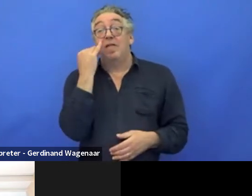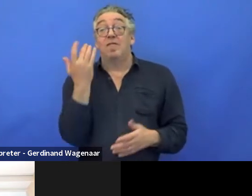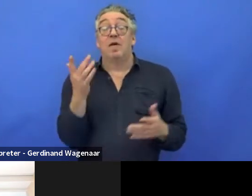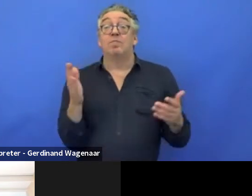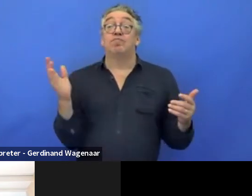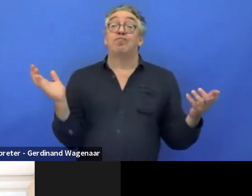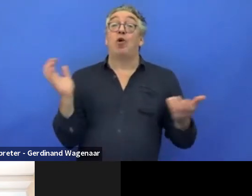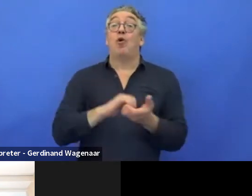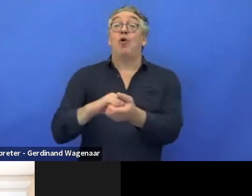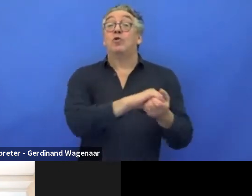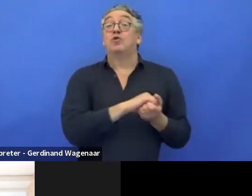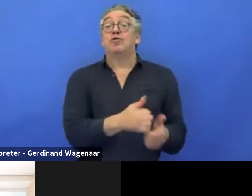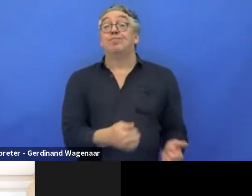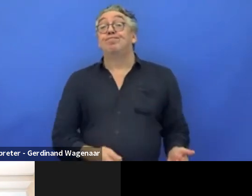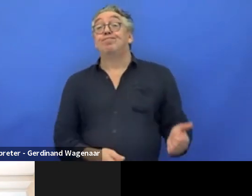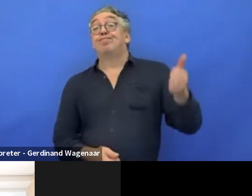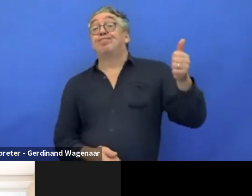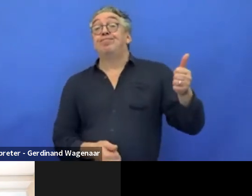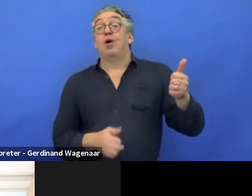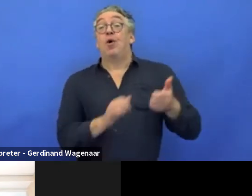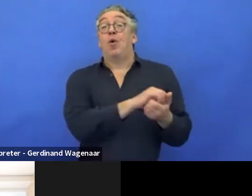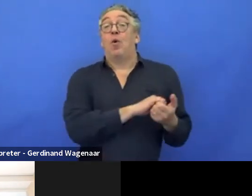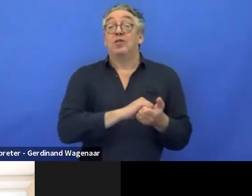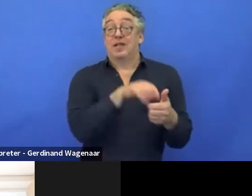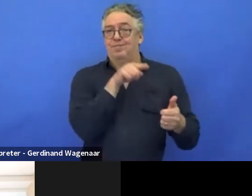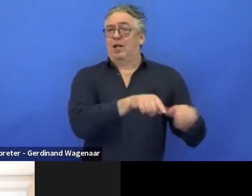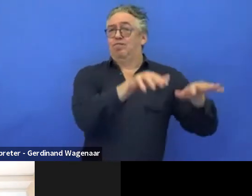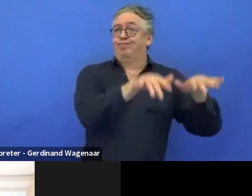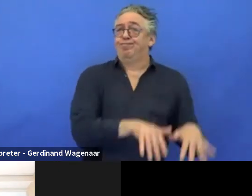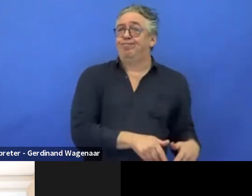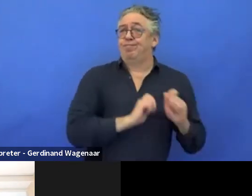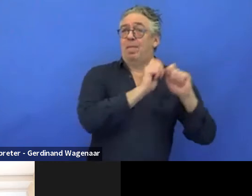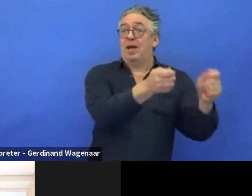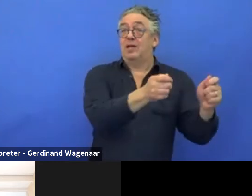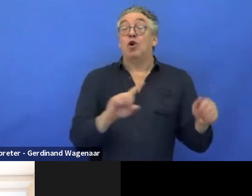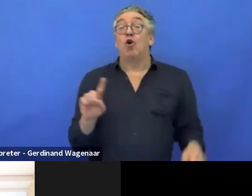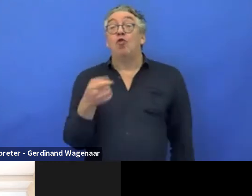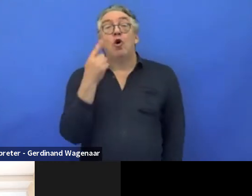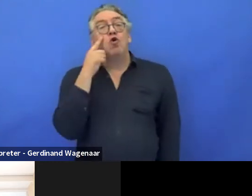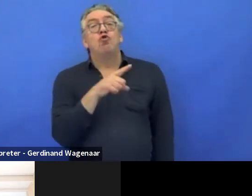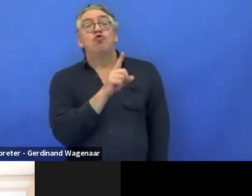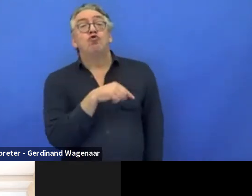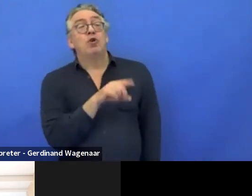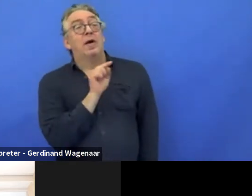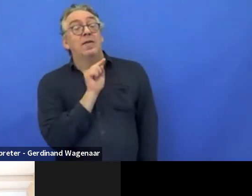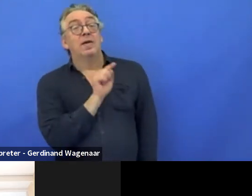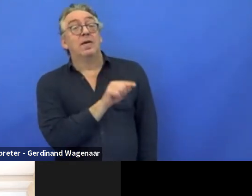by the organisations just writting applications, you should first check what are the activities of the project.